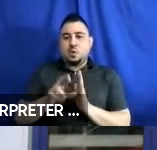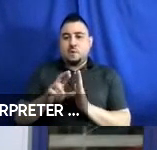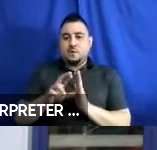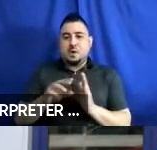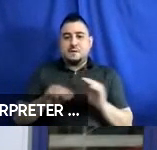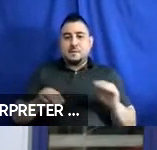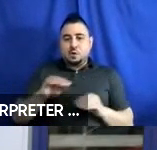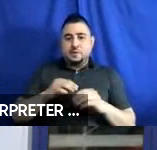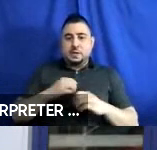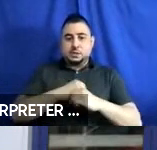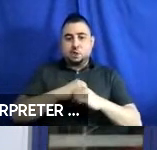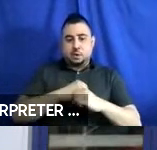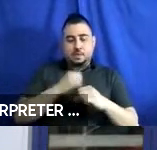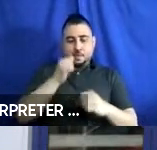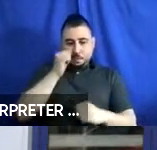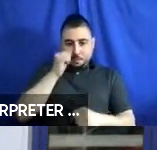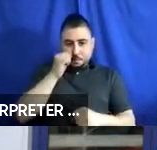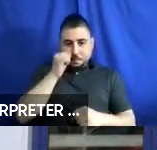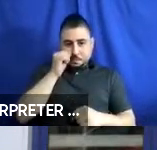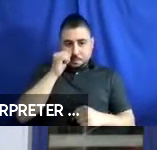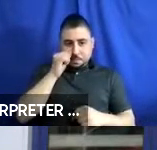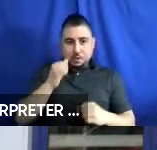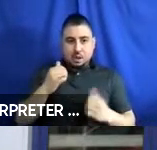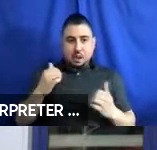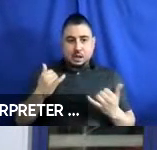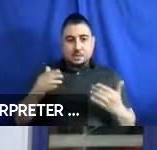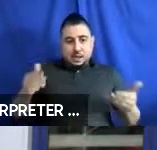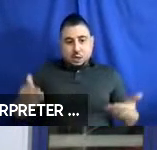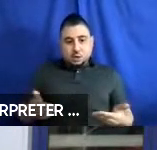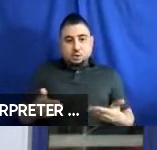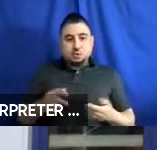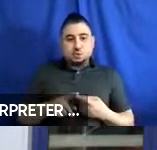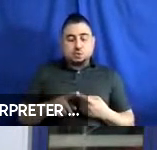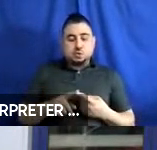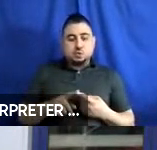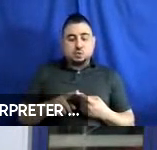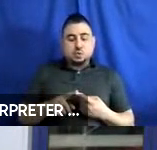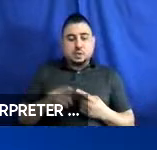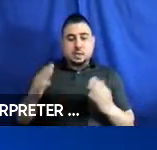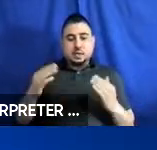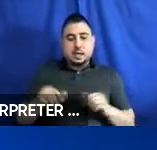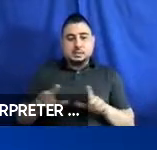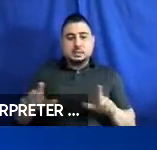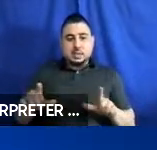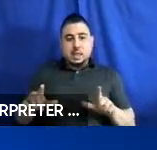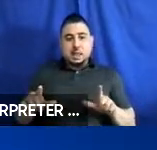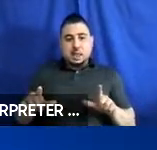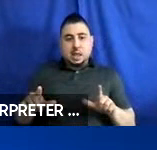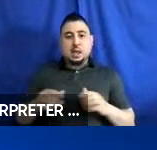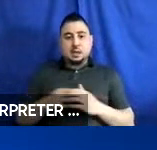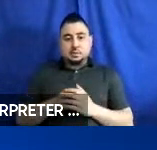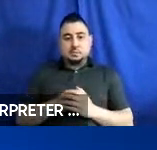and securement. I am going to introduce you to --next slide -- I am going to introduce